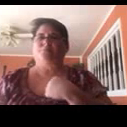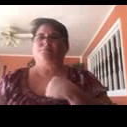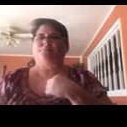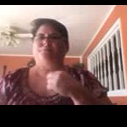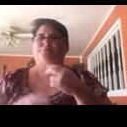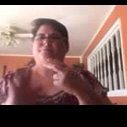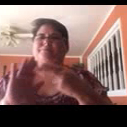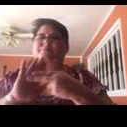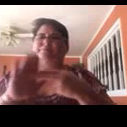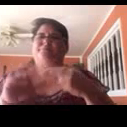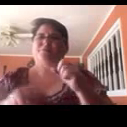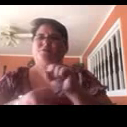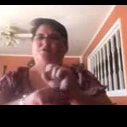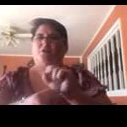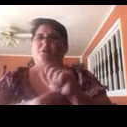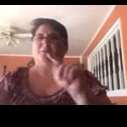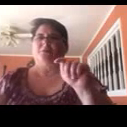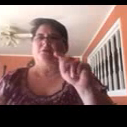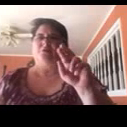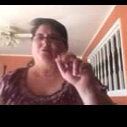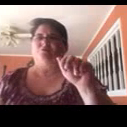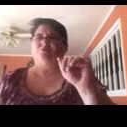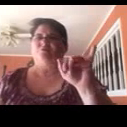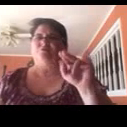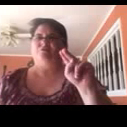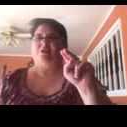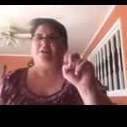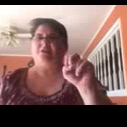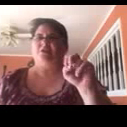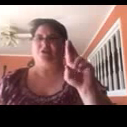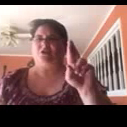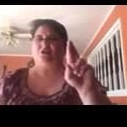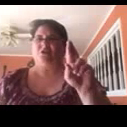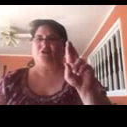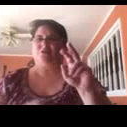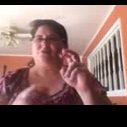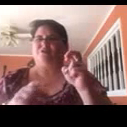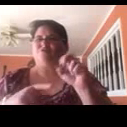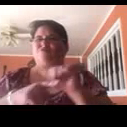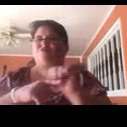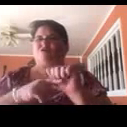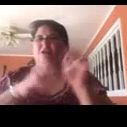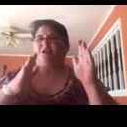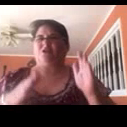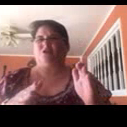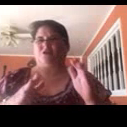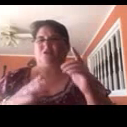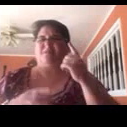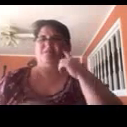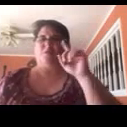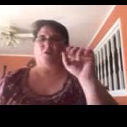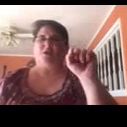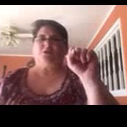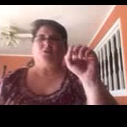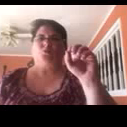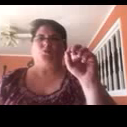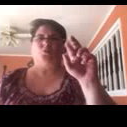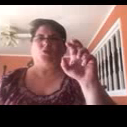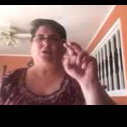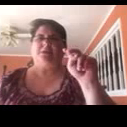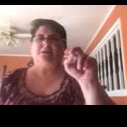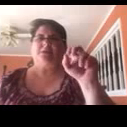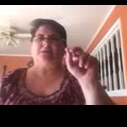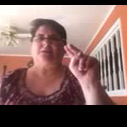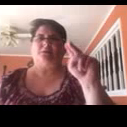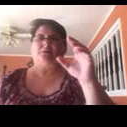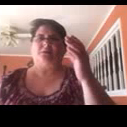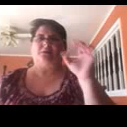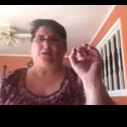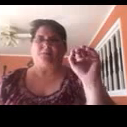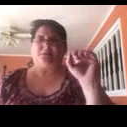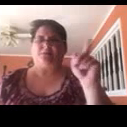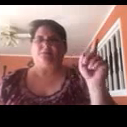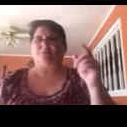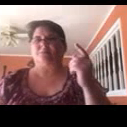I work as a Trainer for Sorenson.